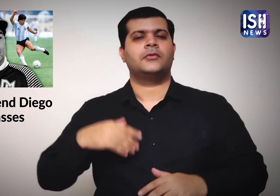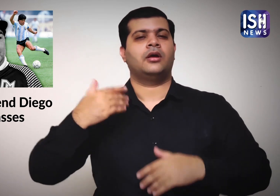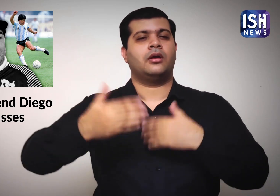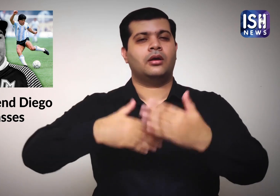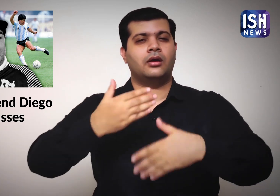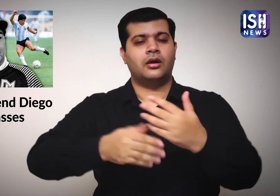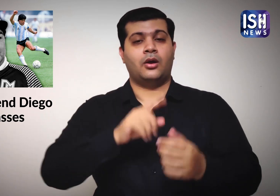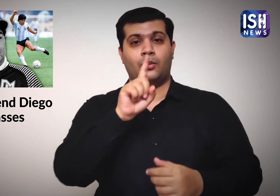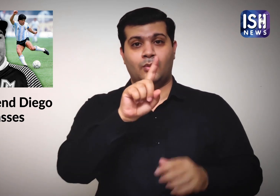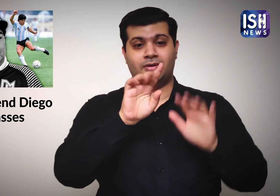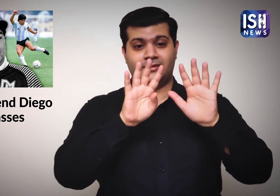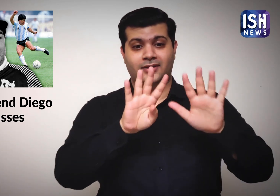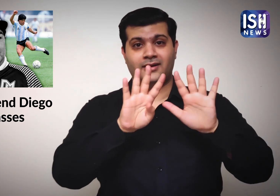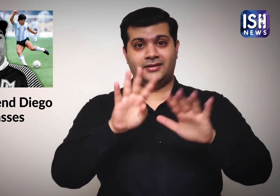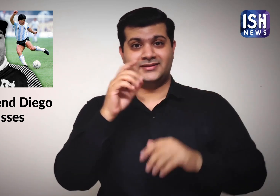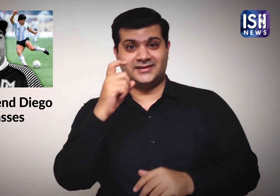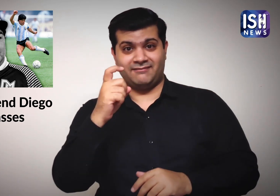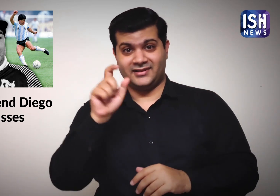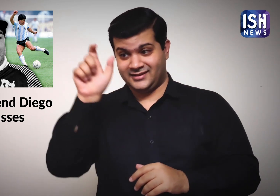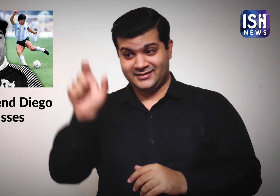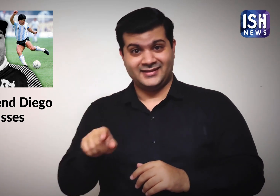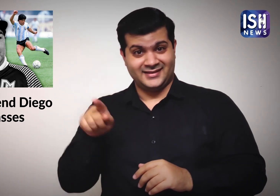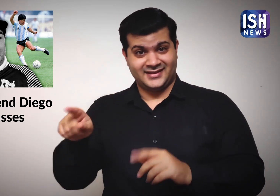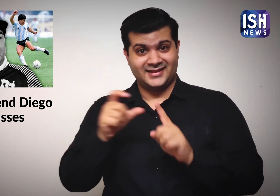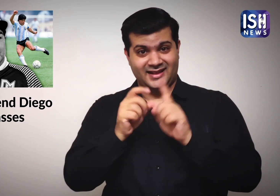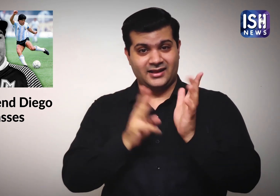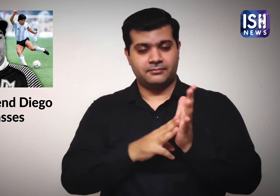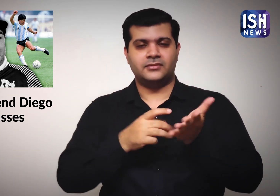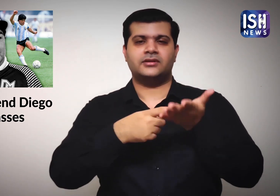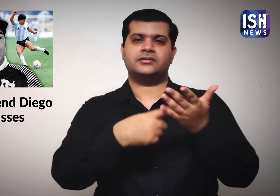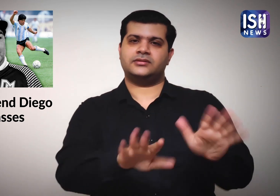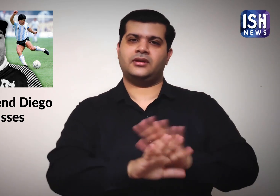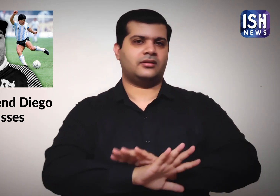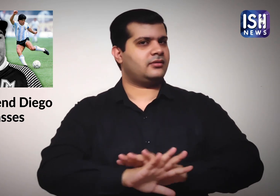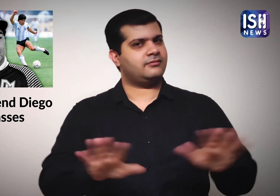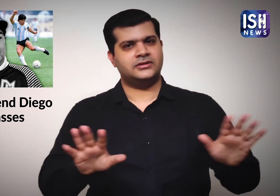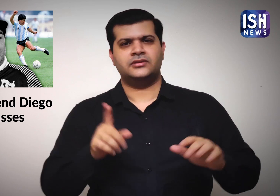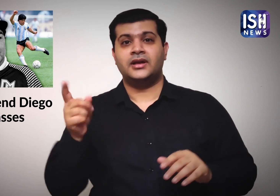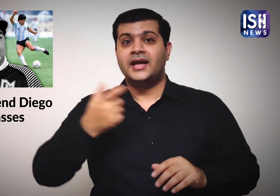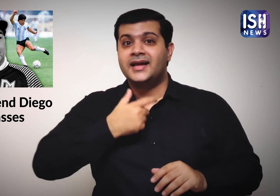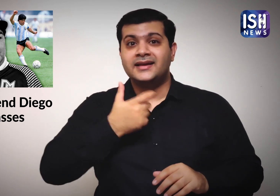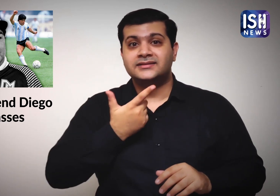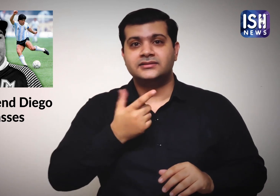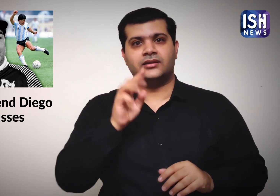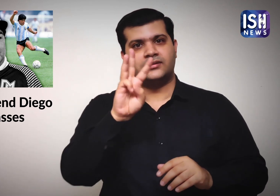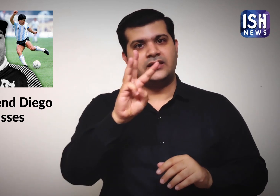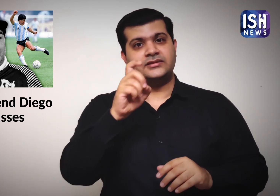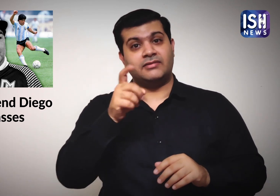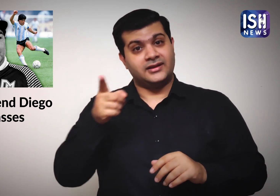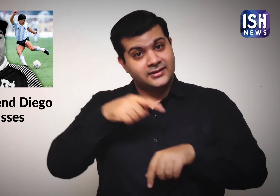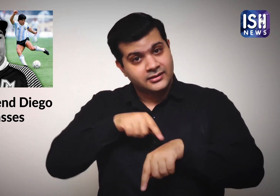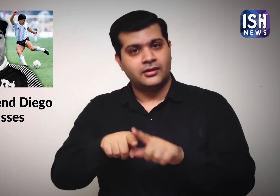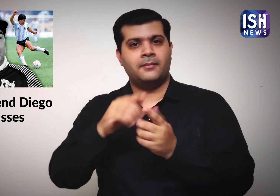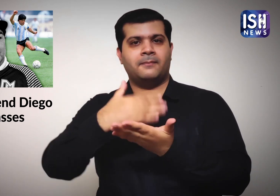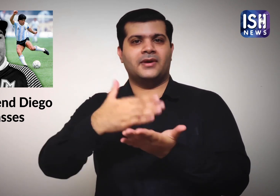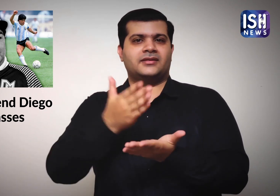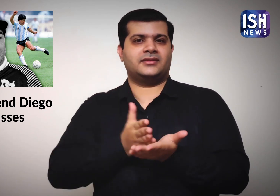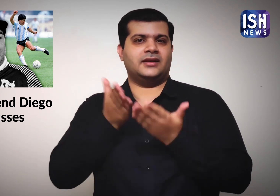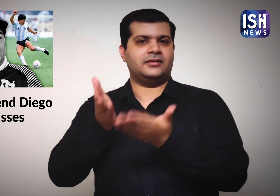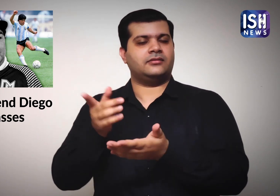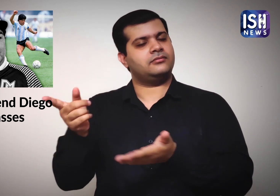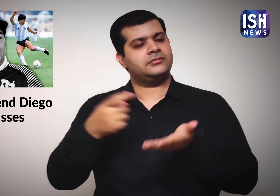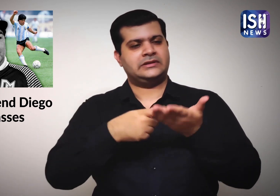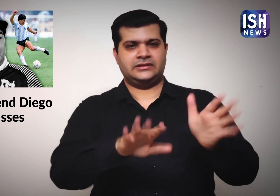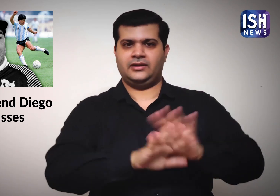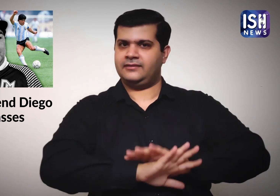He retired from football in 1997, on his 37th birthday.